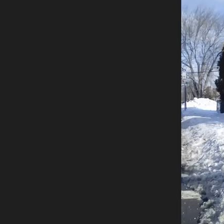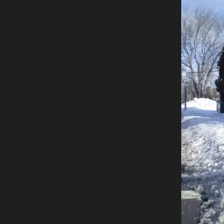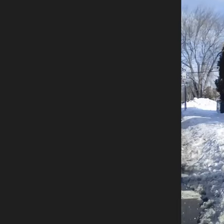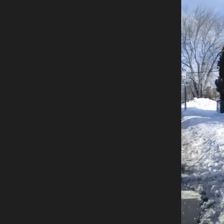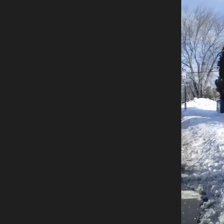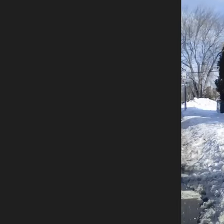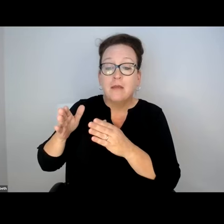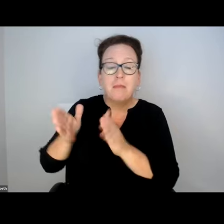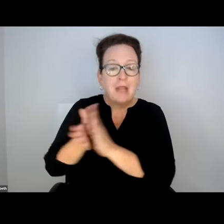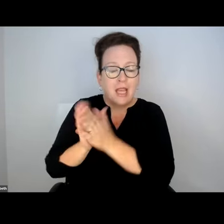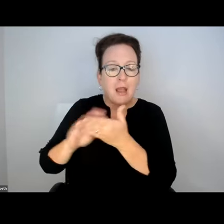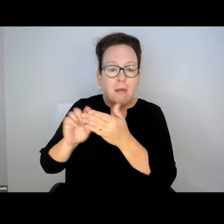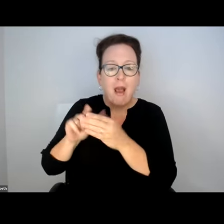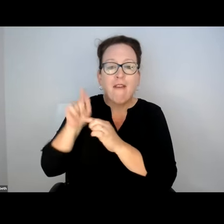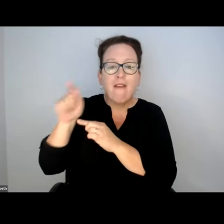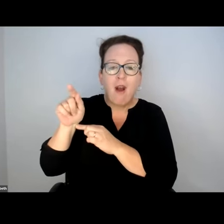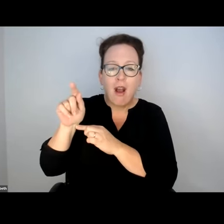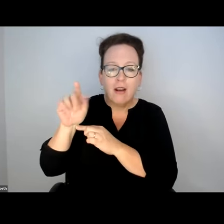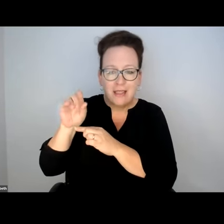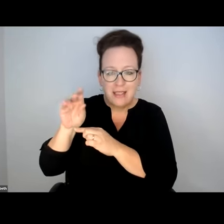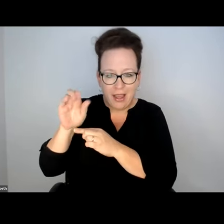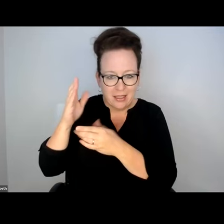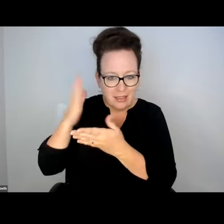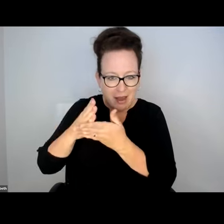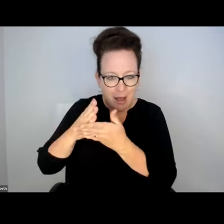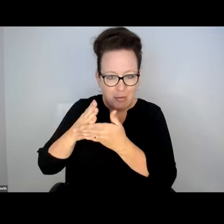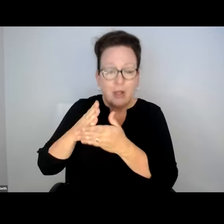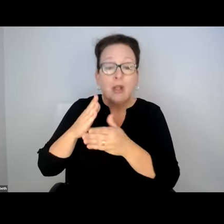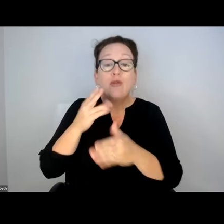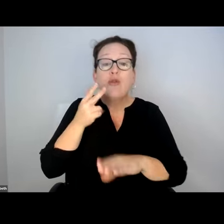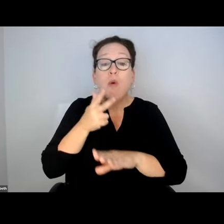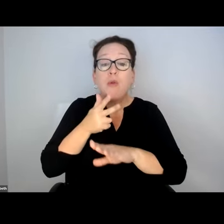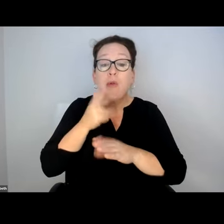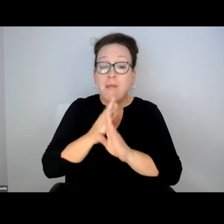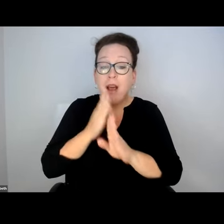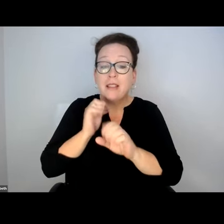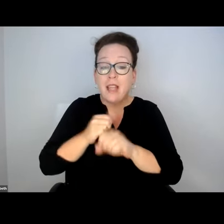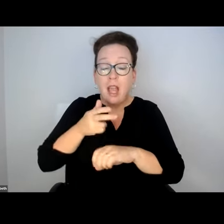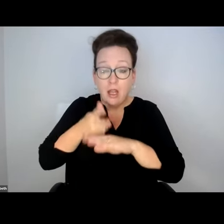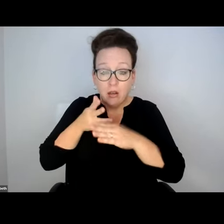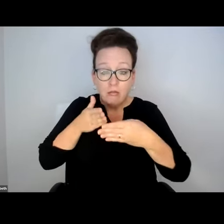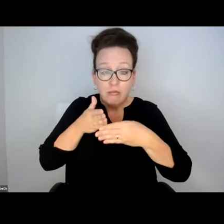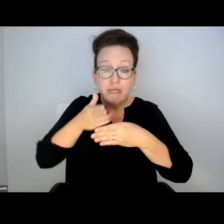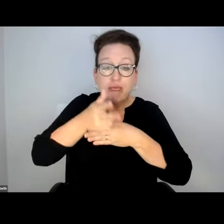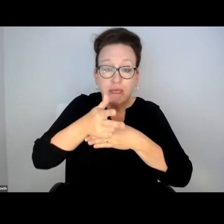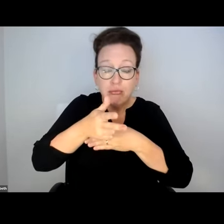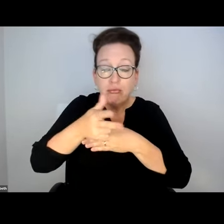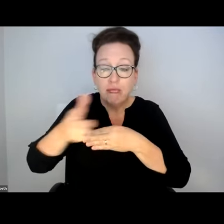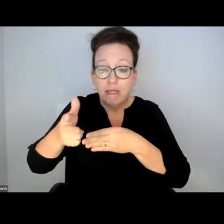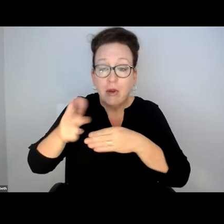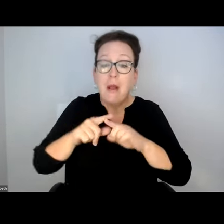THE GLEN STREET SIDE IS FINE. THEY TURN INTO A NEAR-SIDE TO A FAR-SIDE STOP. THE BUS CAN GO BEYOND THE